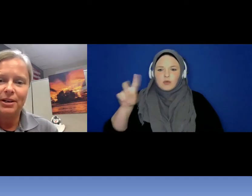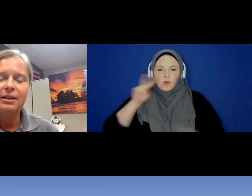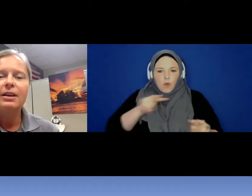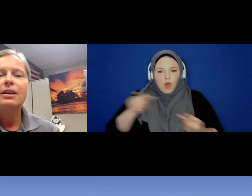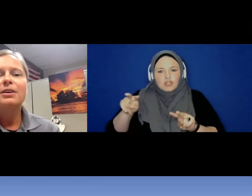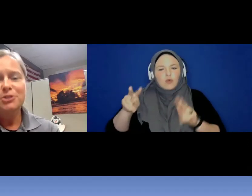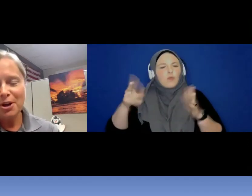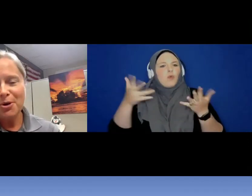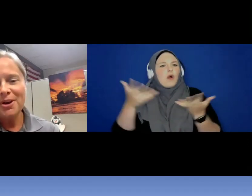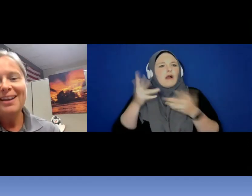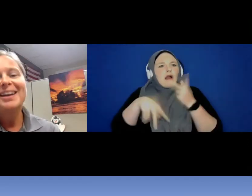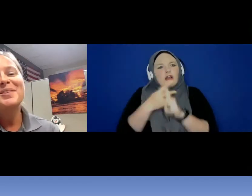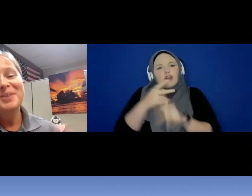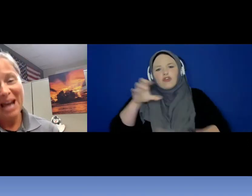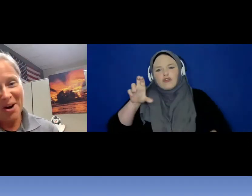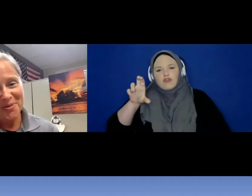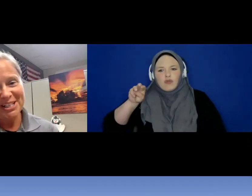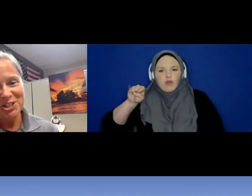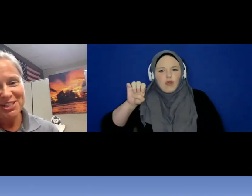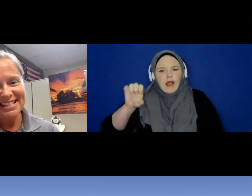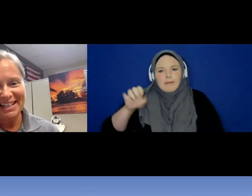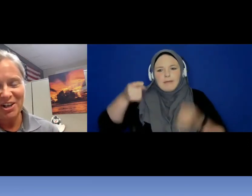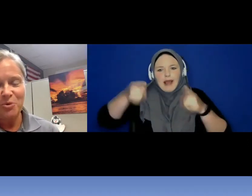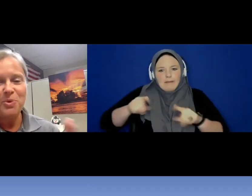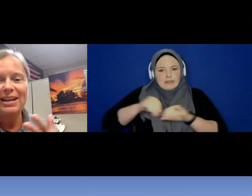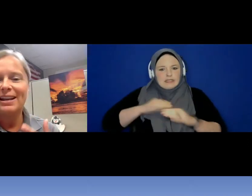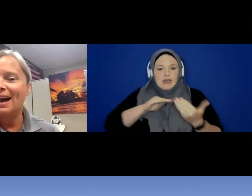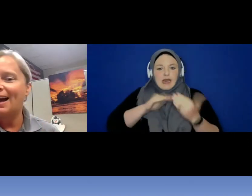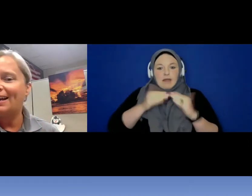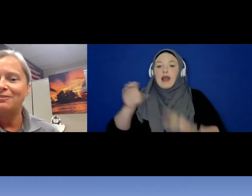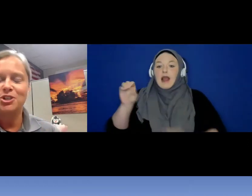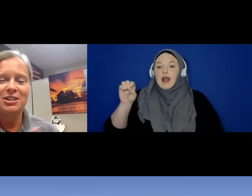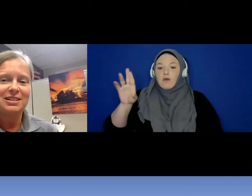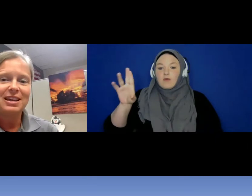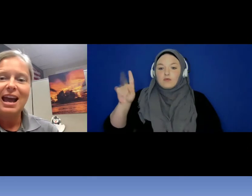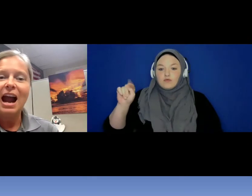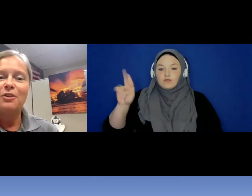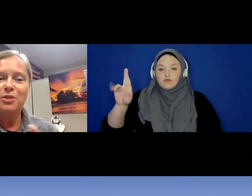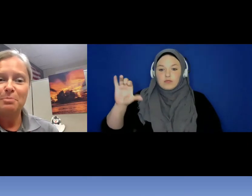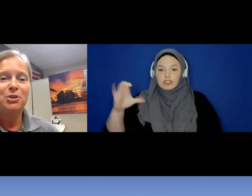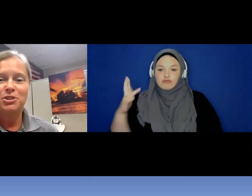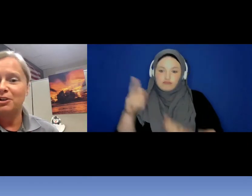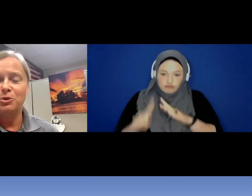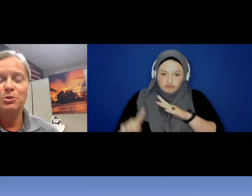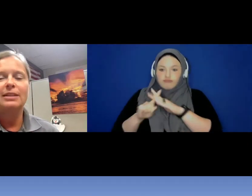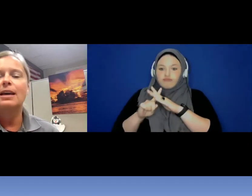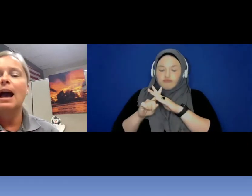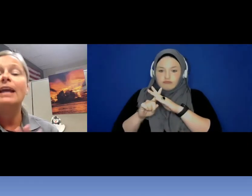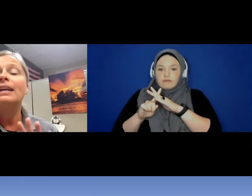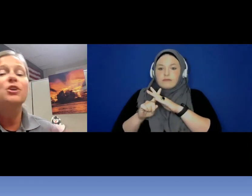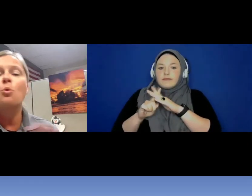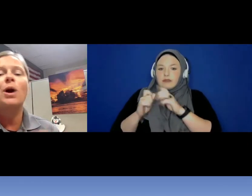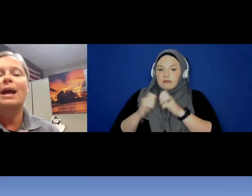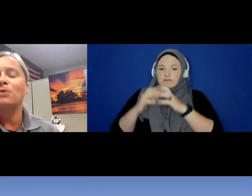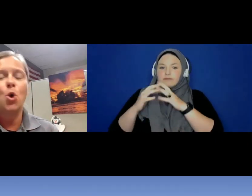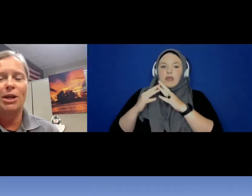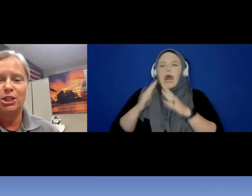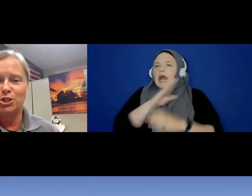? So outreach is here. We kind of just are the person who takes -- I never know what I am going to do